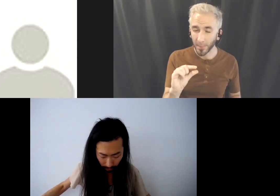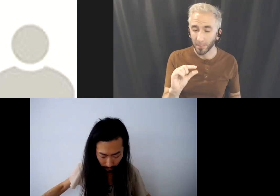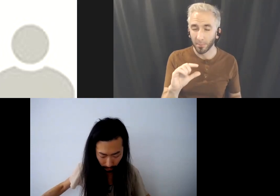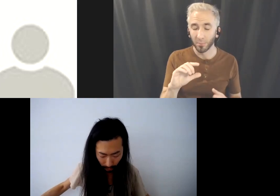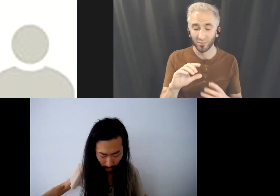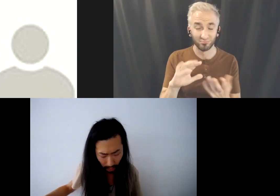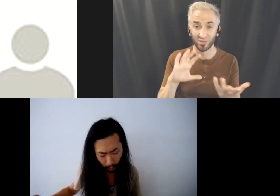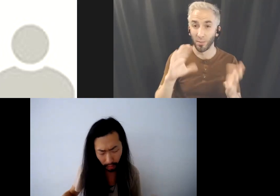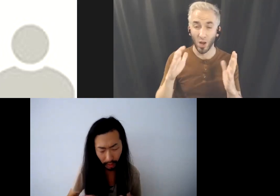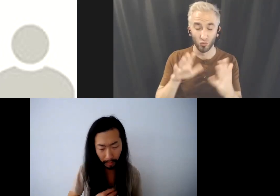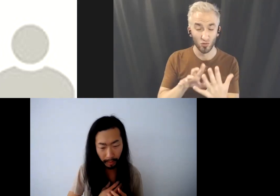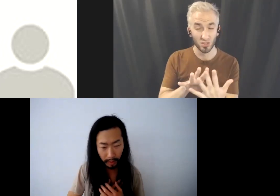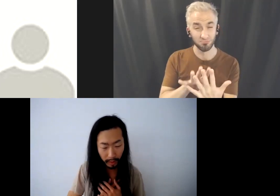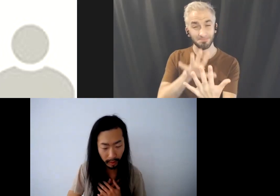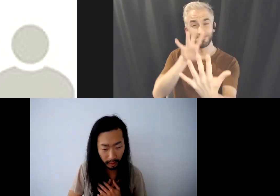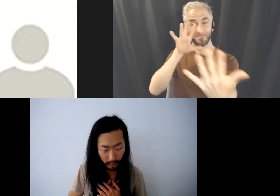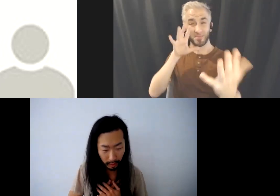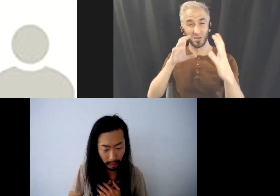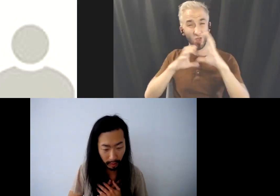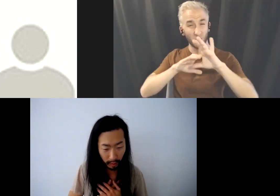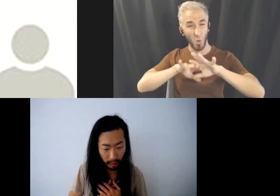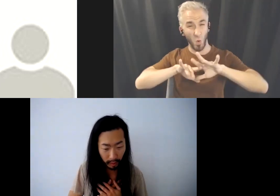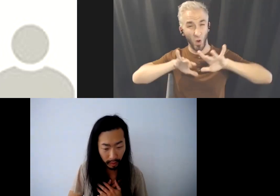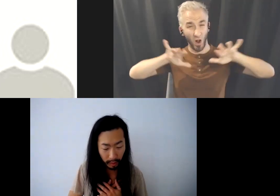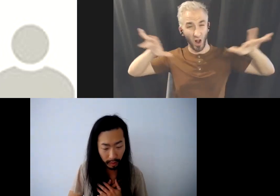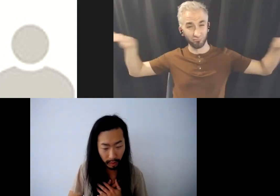And that we are a member